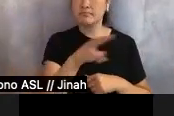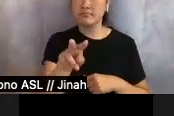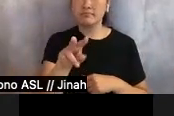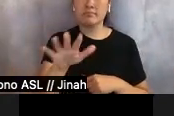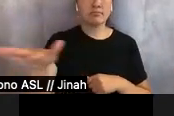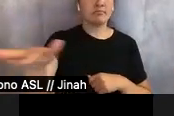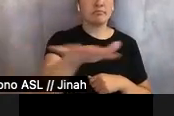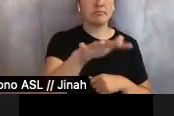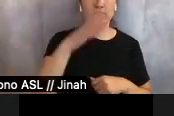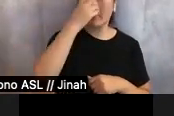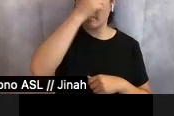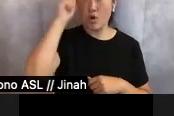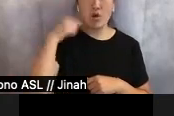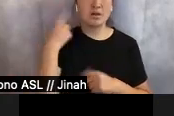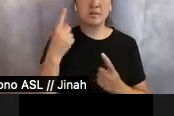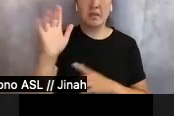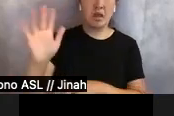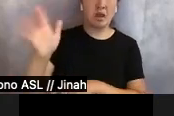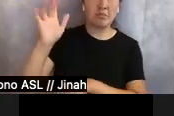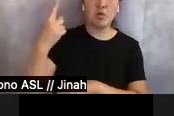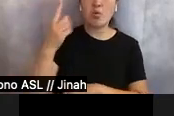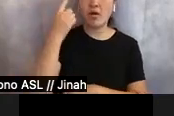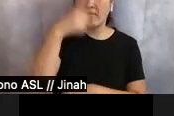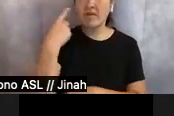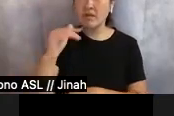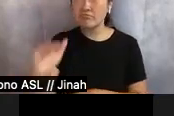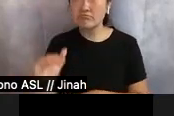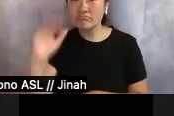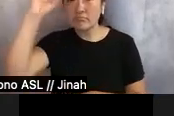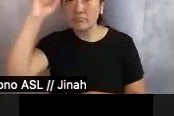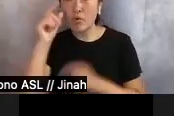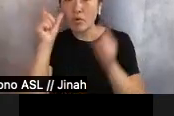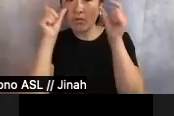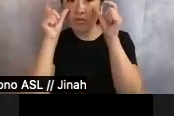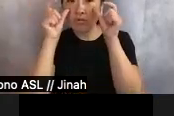glinted at her. There was one face, a little boy with glasses, his head propped up on his hands,